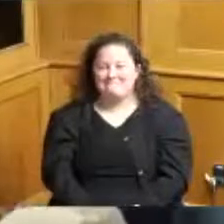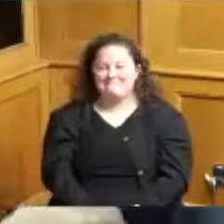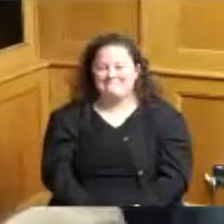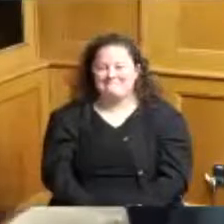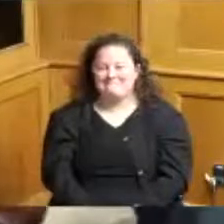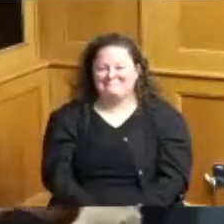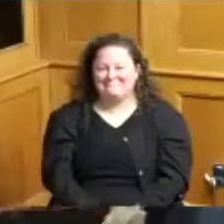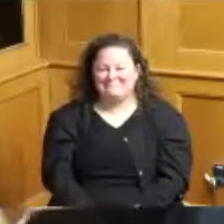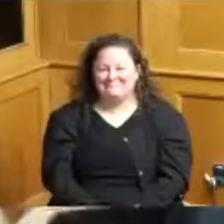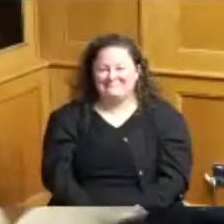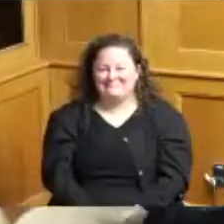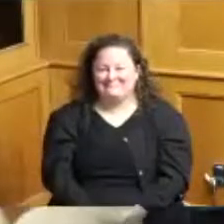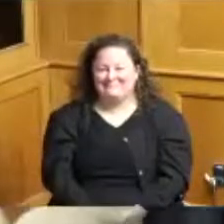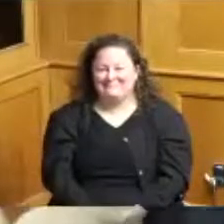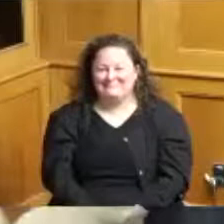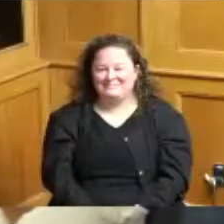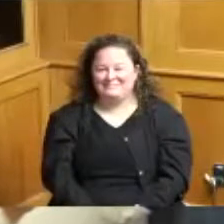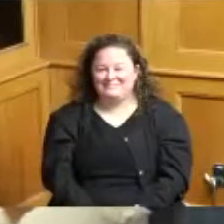that works for us that's easier thank you